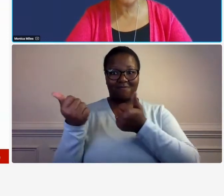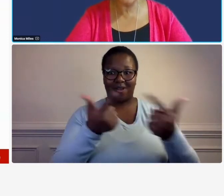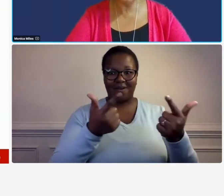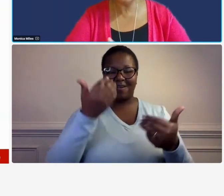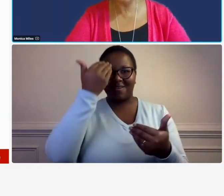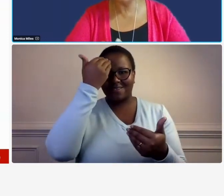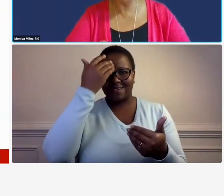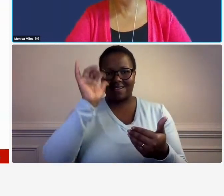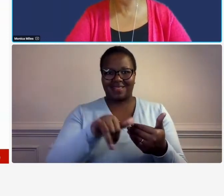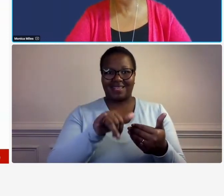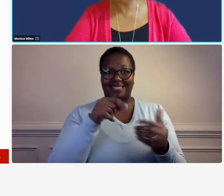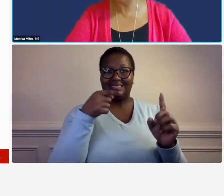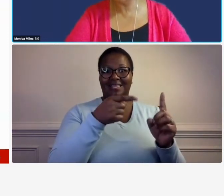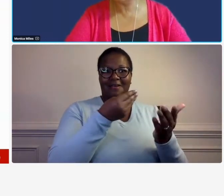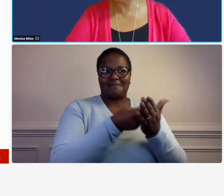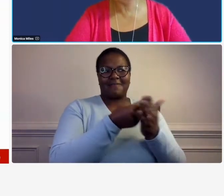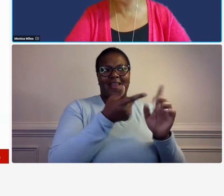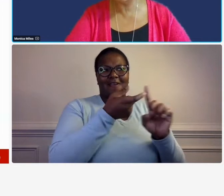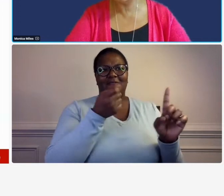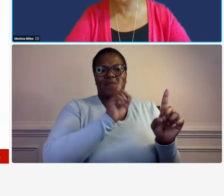you know what the funding source is because if you did not know